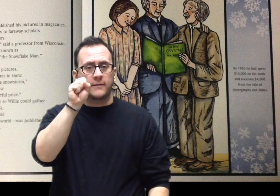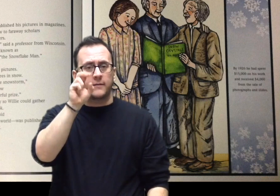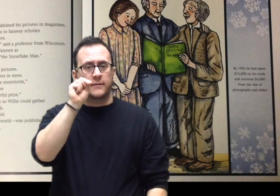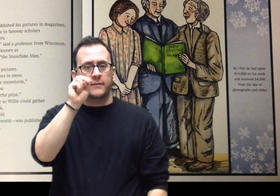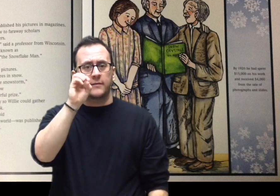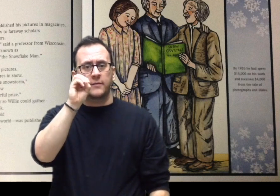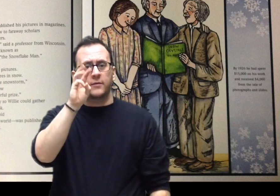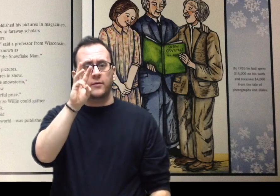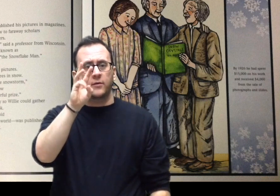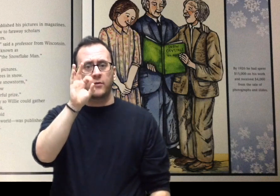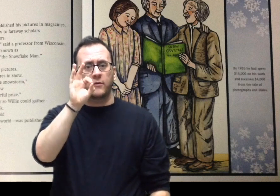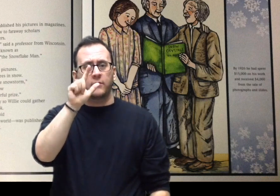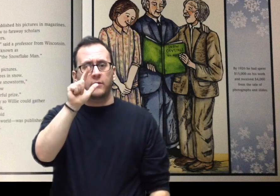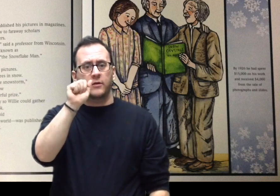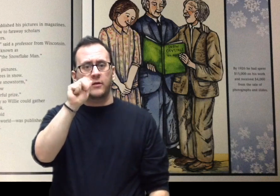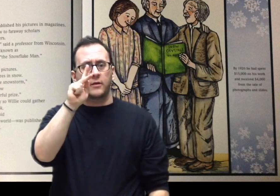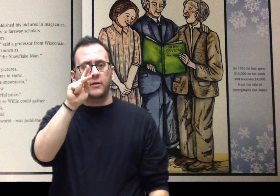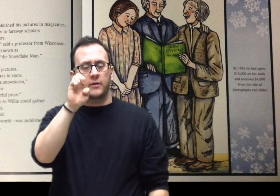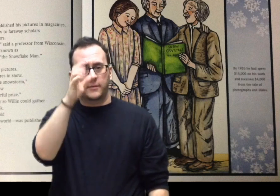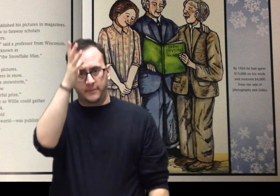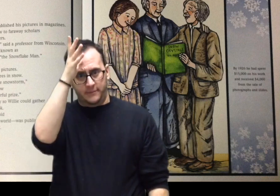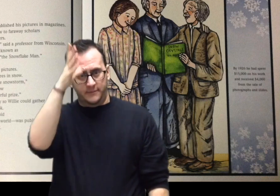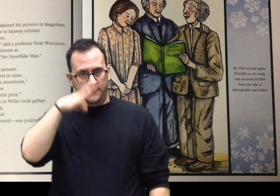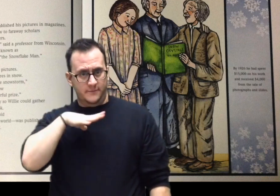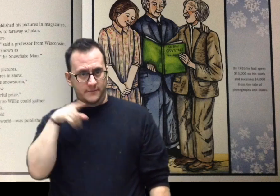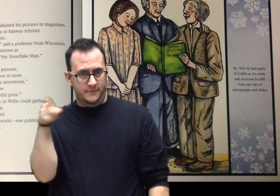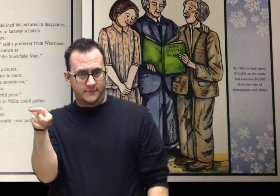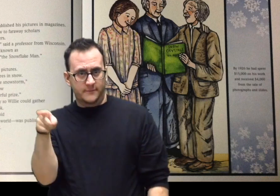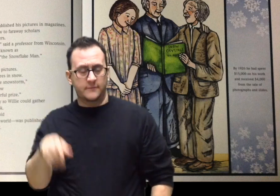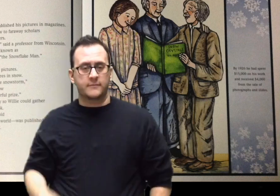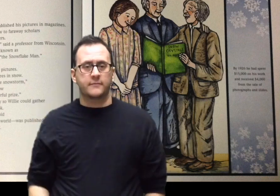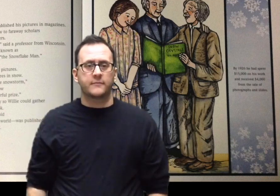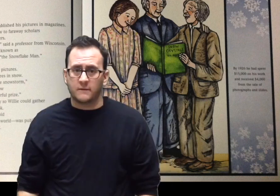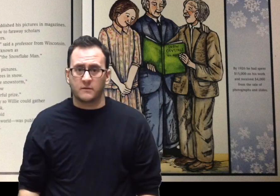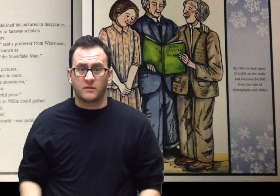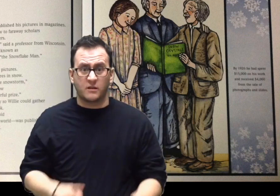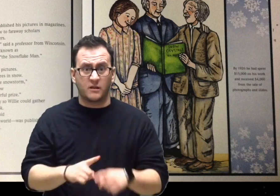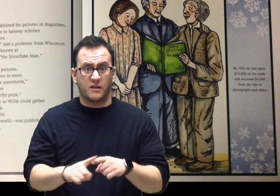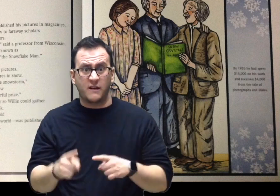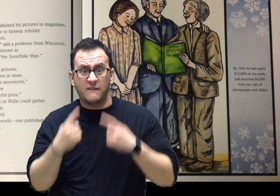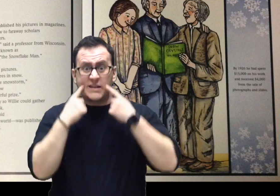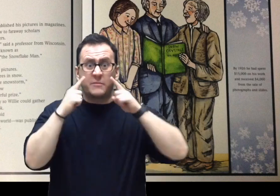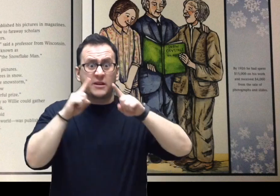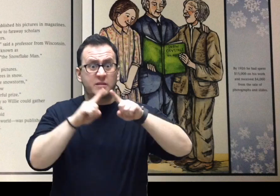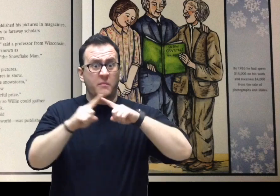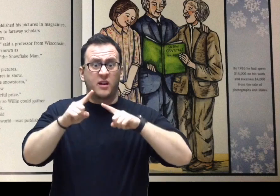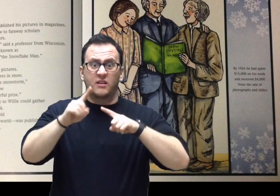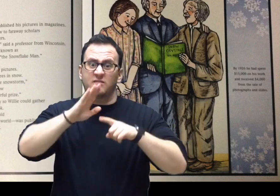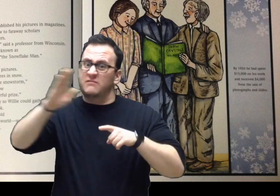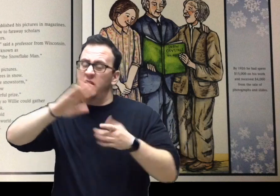But he never grew rich. He spent every penny on his pictures. Willie said there were treasures in snow.